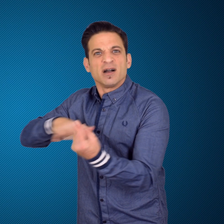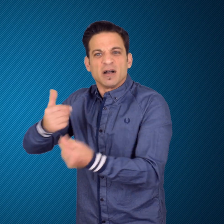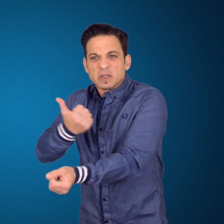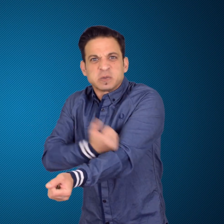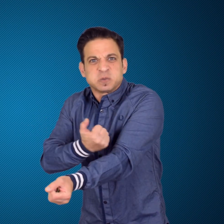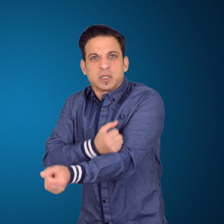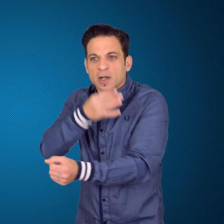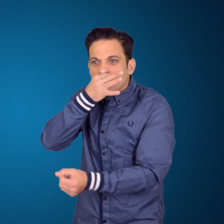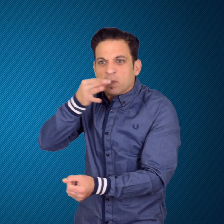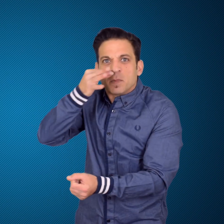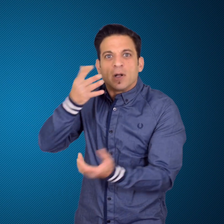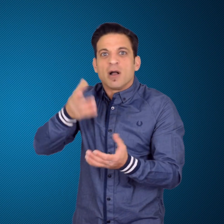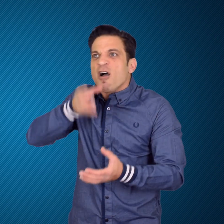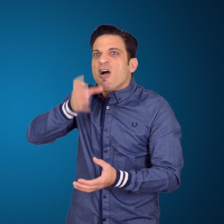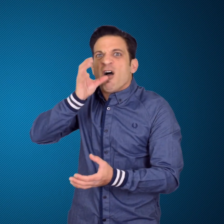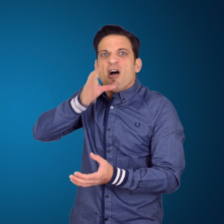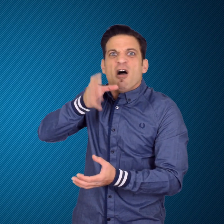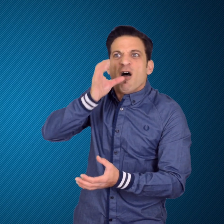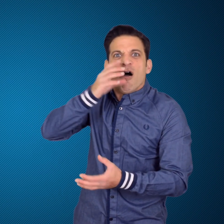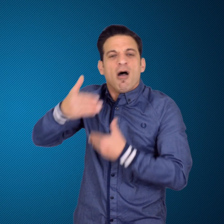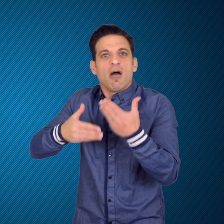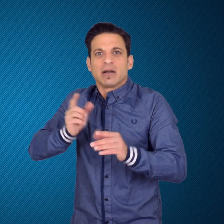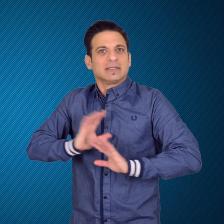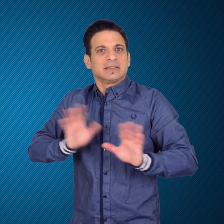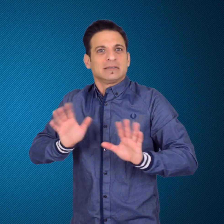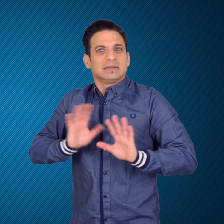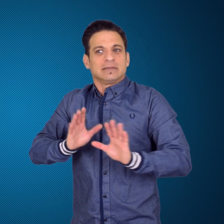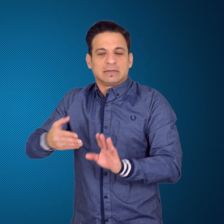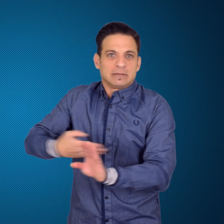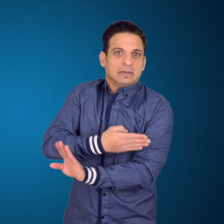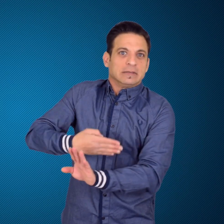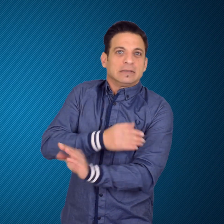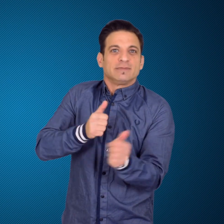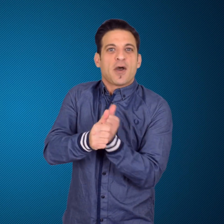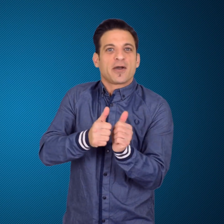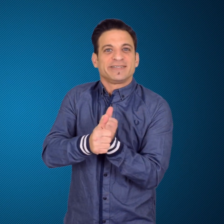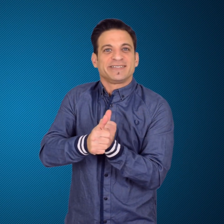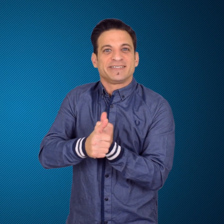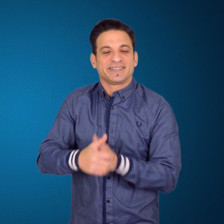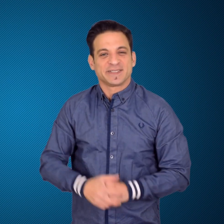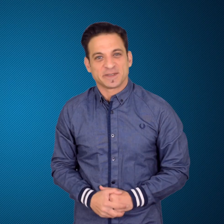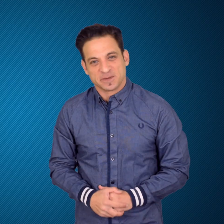into trouble such as drugs and alcohol abuse.